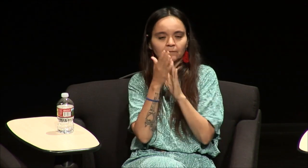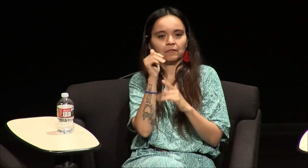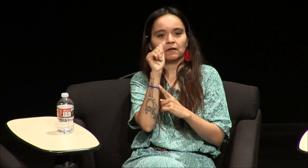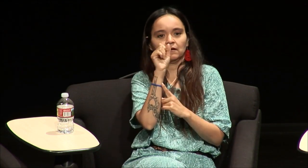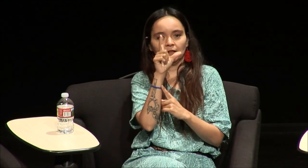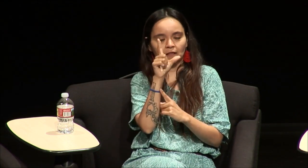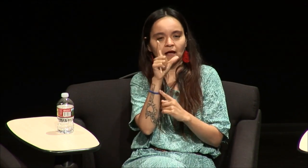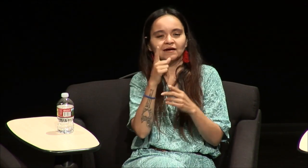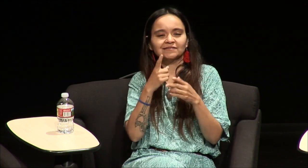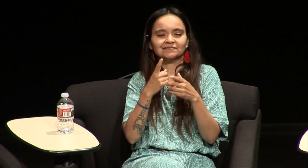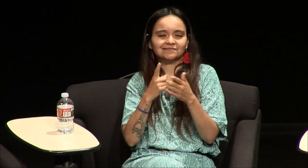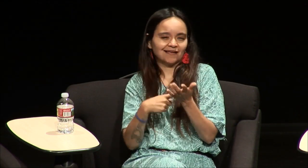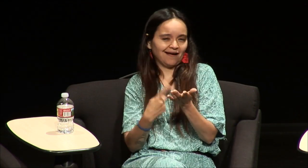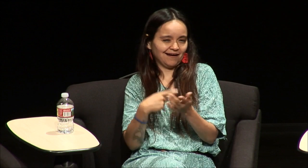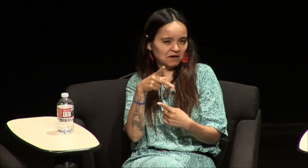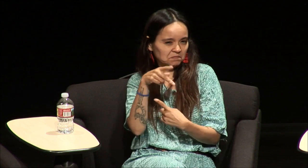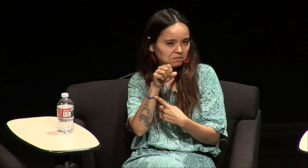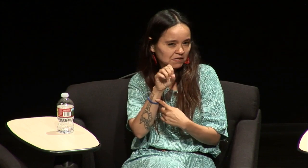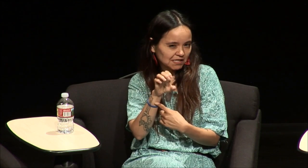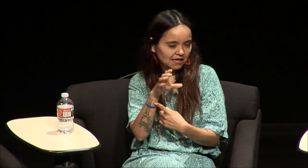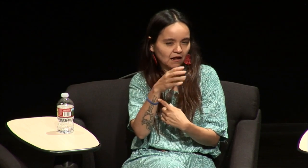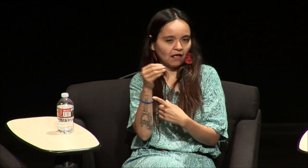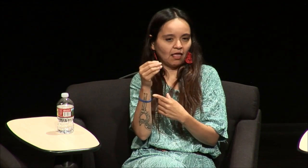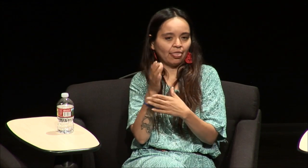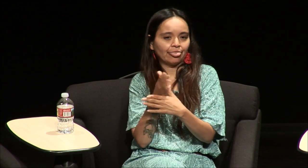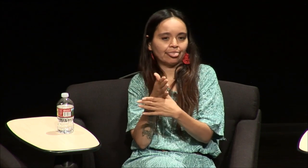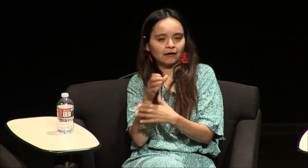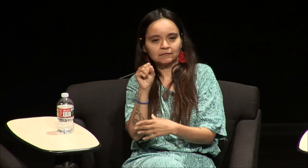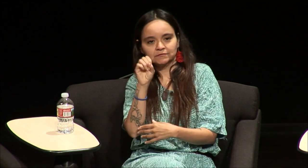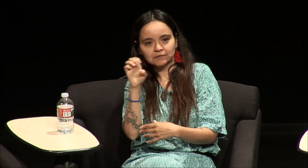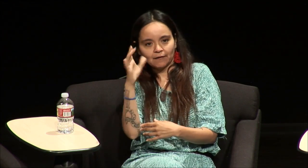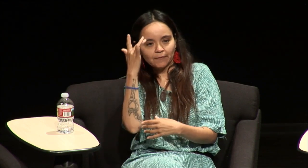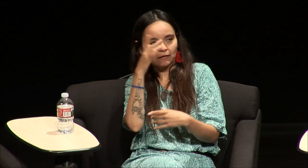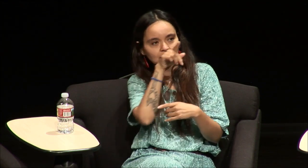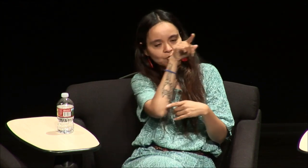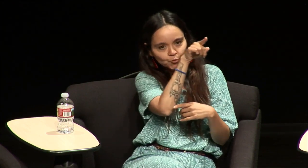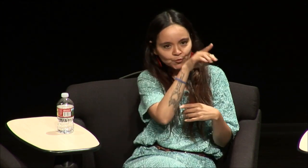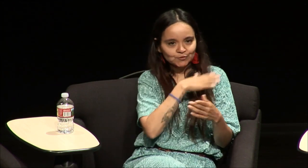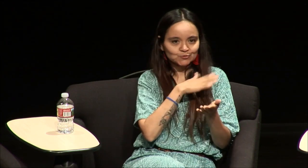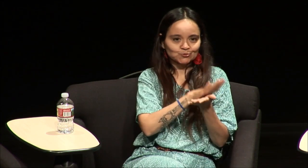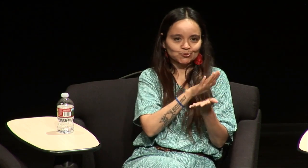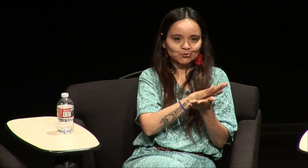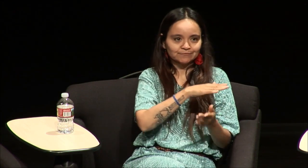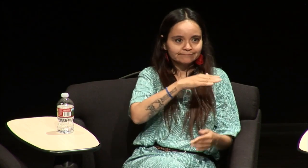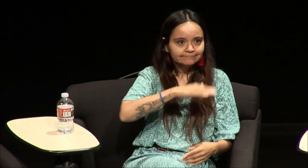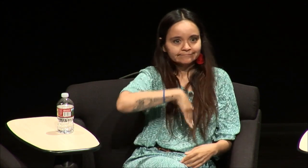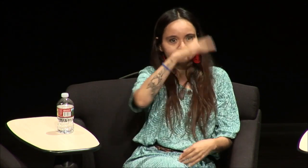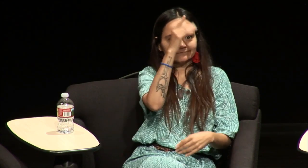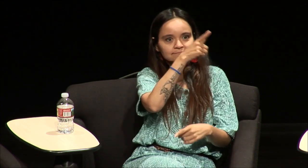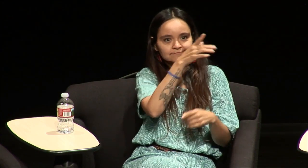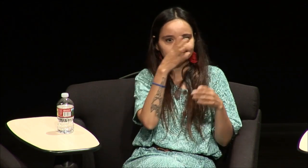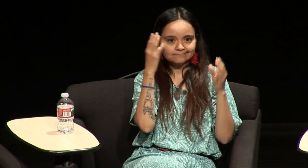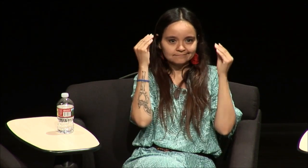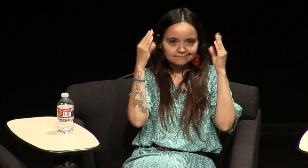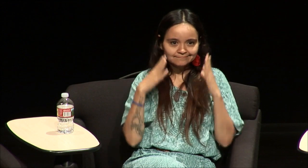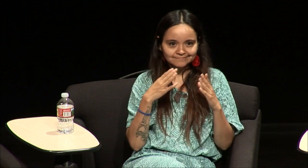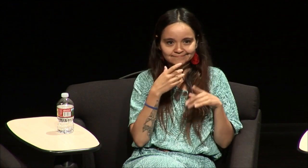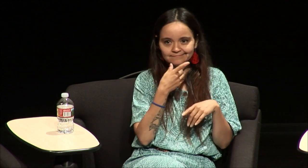to me and then I became proficient in ASL and you know sometimes we added PSE or signed exact English because we had the influence from the school and the